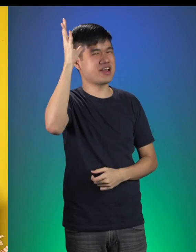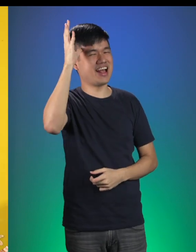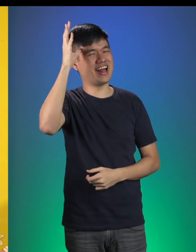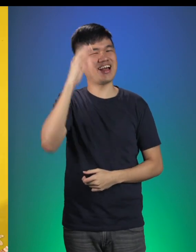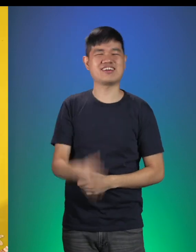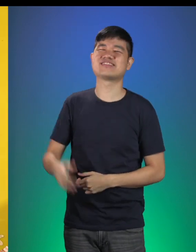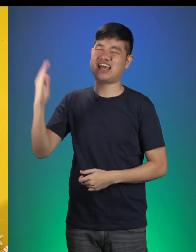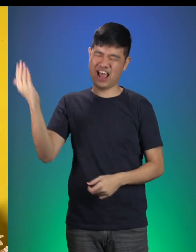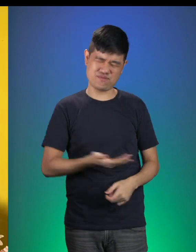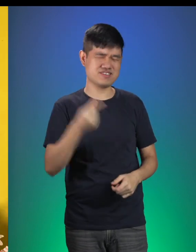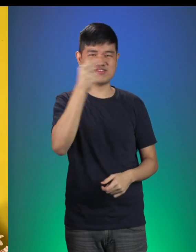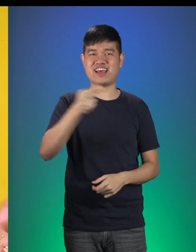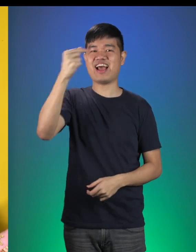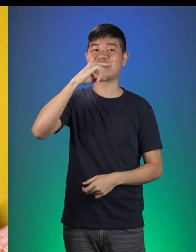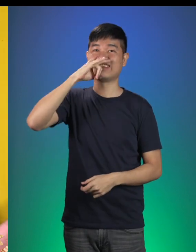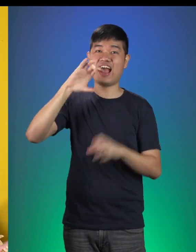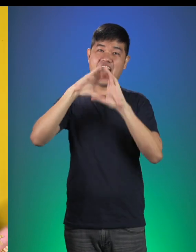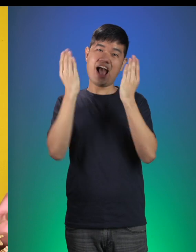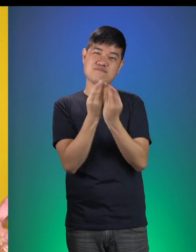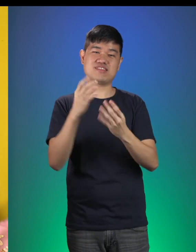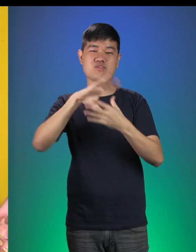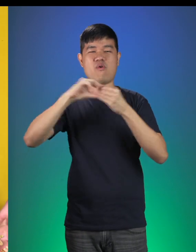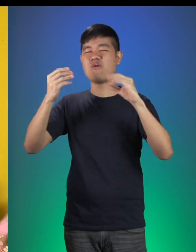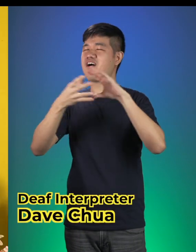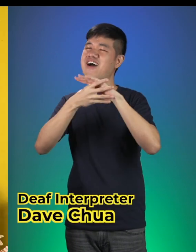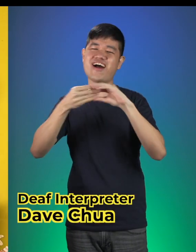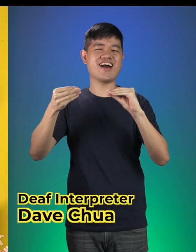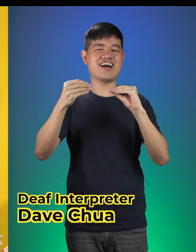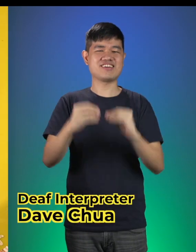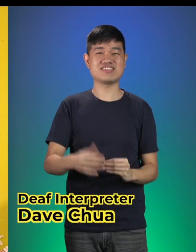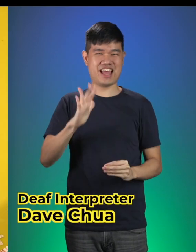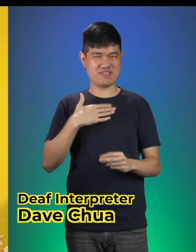Welcome to Gateway Kids Club Storytelling! My Name is Dwayne!